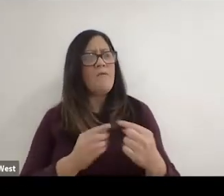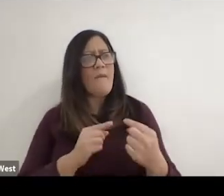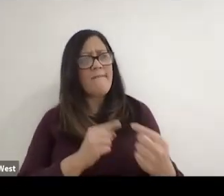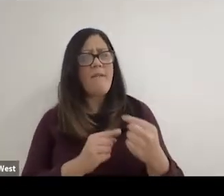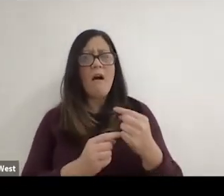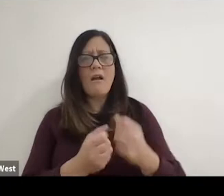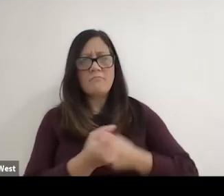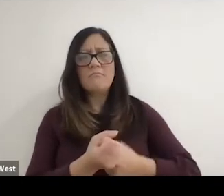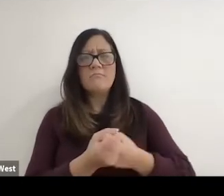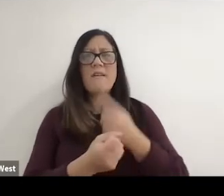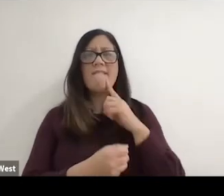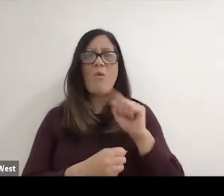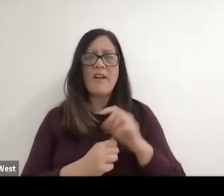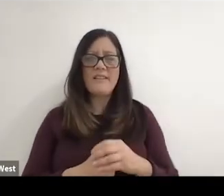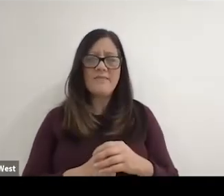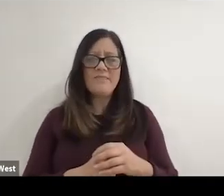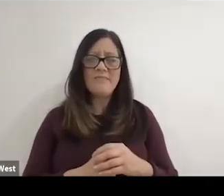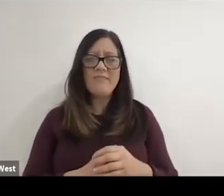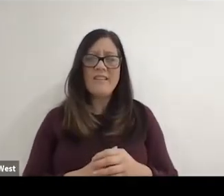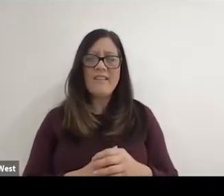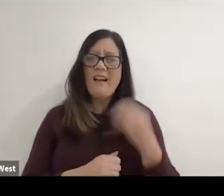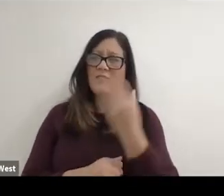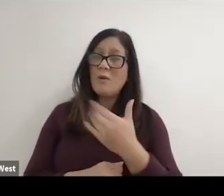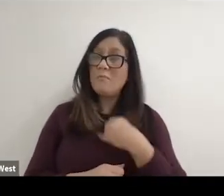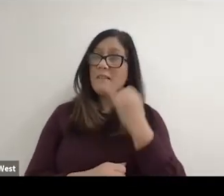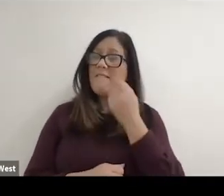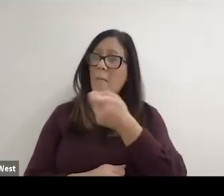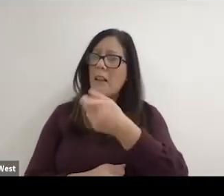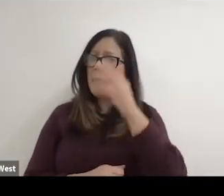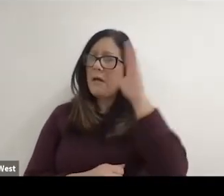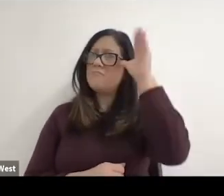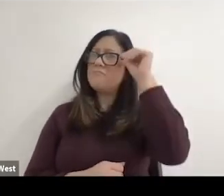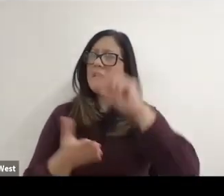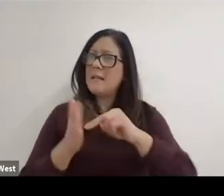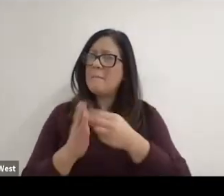for what you believe in and therefore if I am a little bit, you said, maybe headstrong,